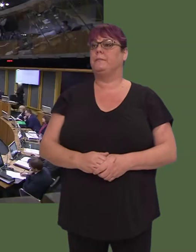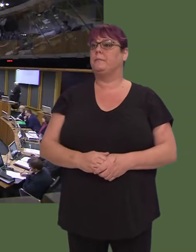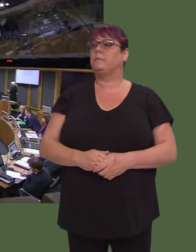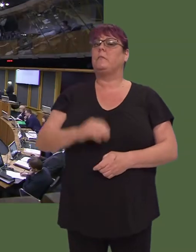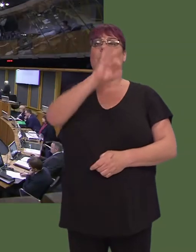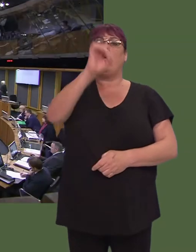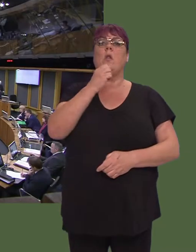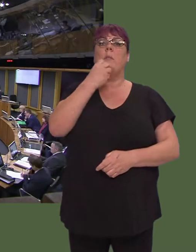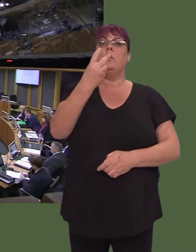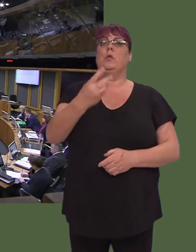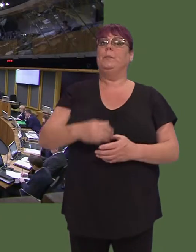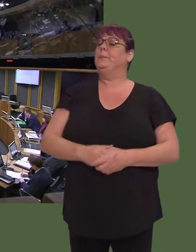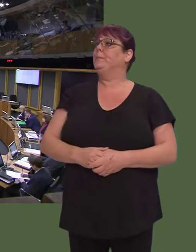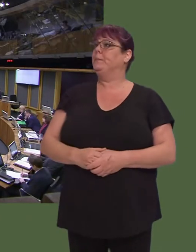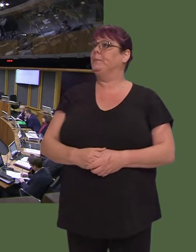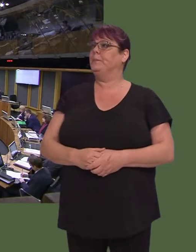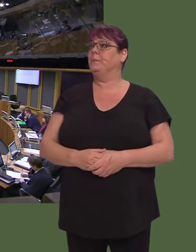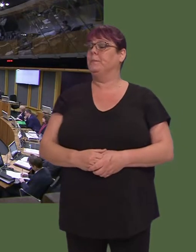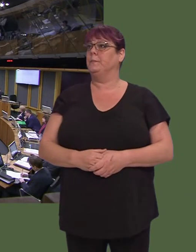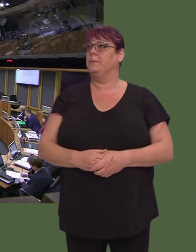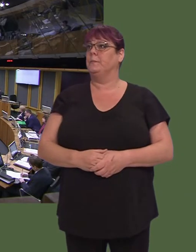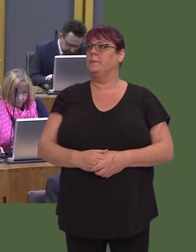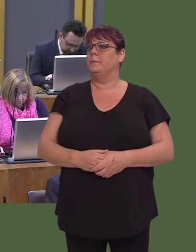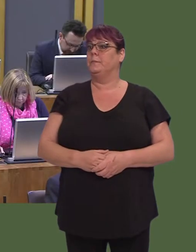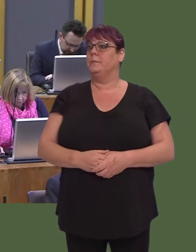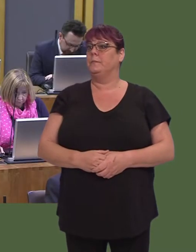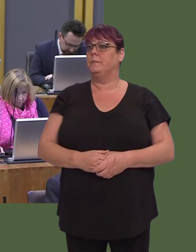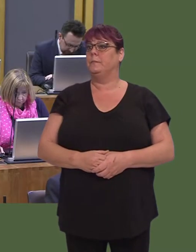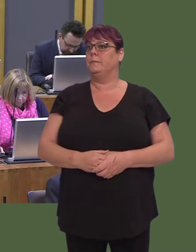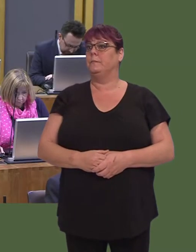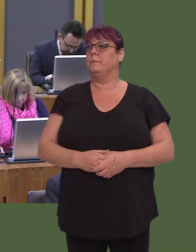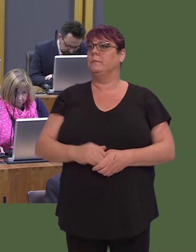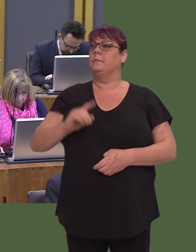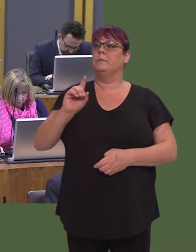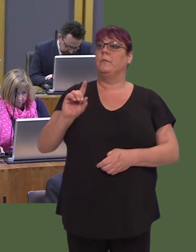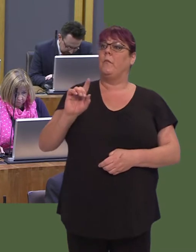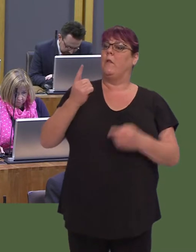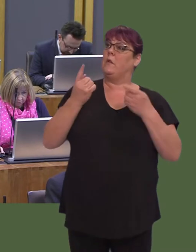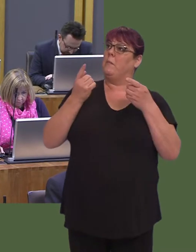A wnaiff y Prif Weinidog amlinellu strategaeth Llywodraeth Cymru i wella diogelwch ar y ffyrdd?